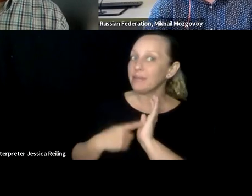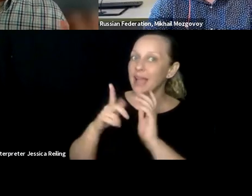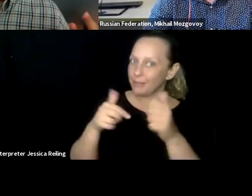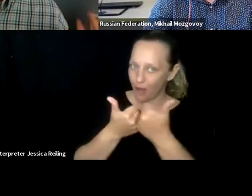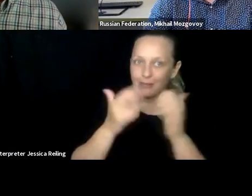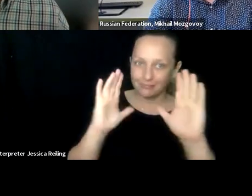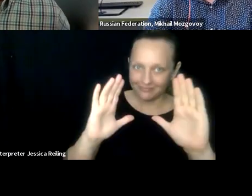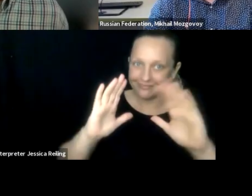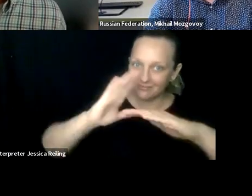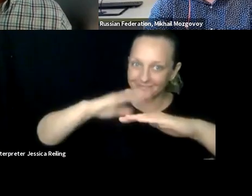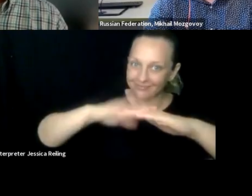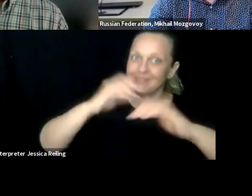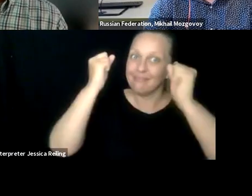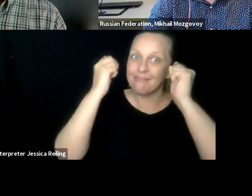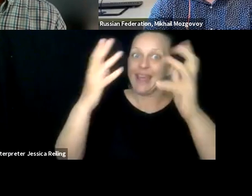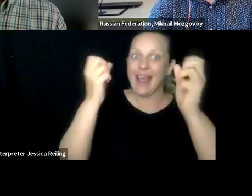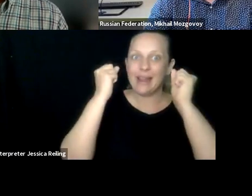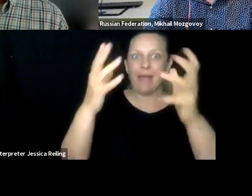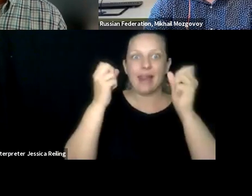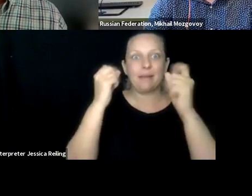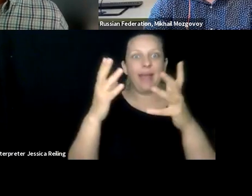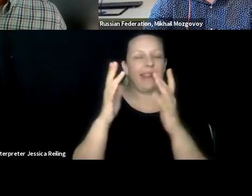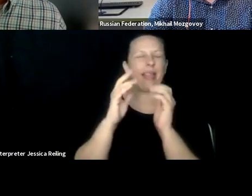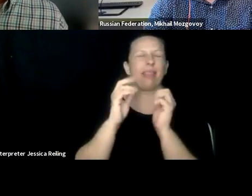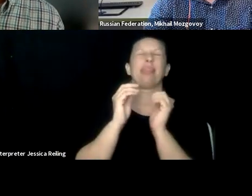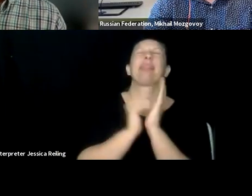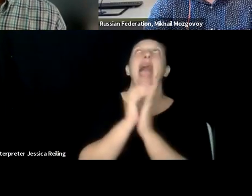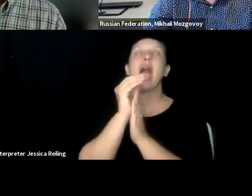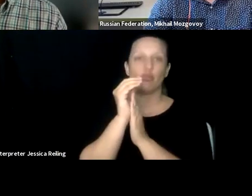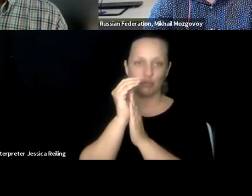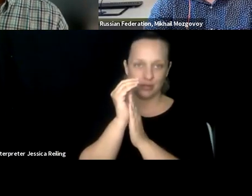our university needs to meet accessibility standards. Sometimes